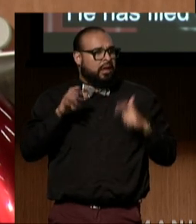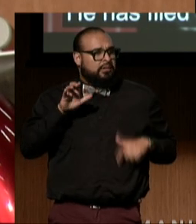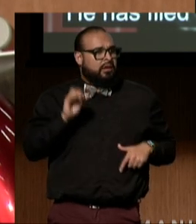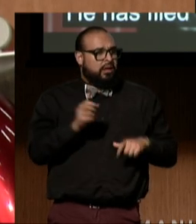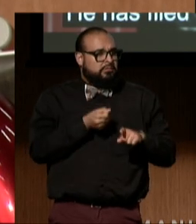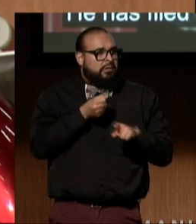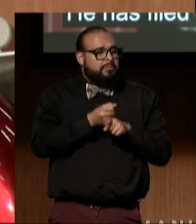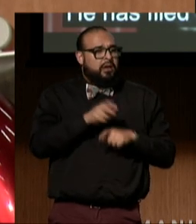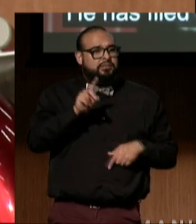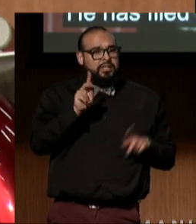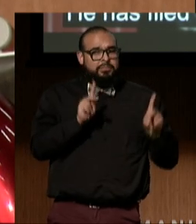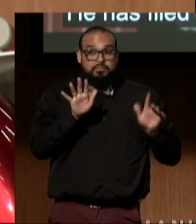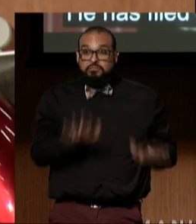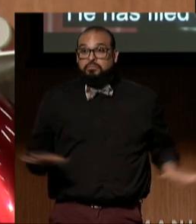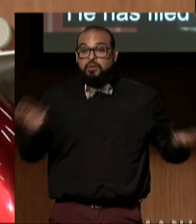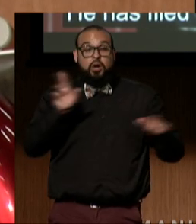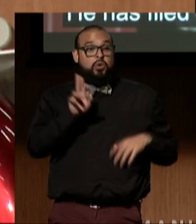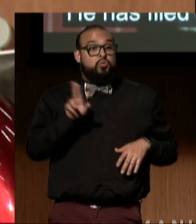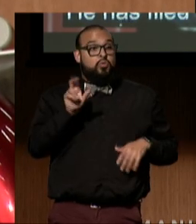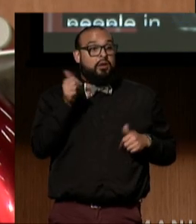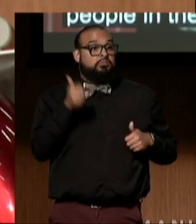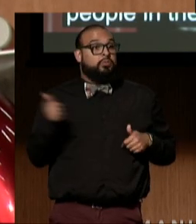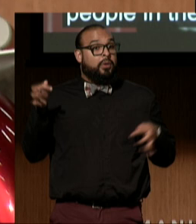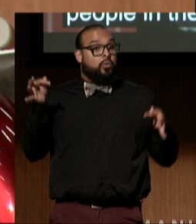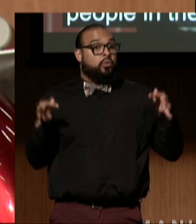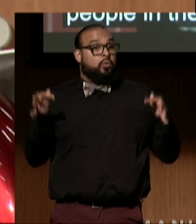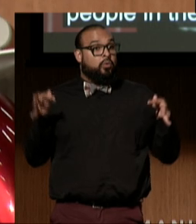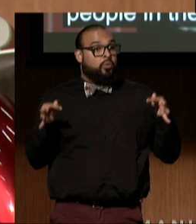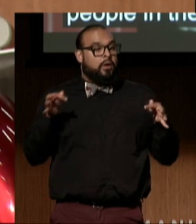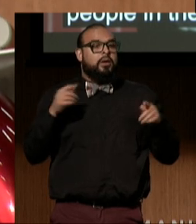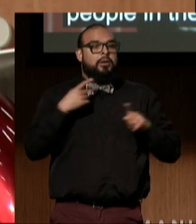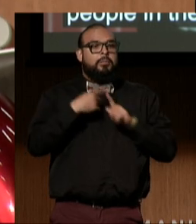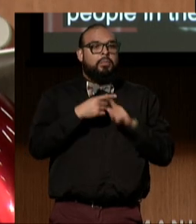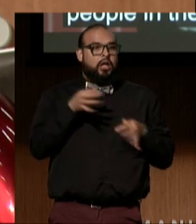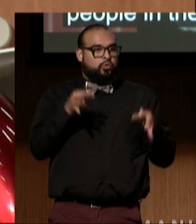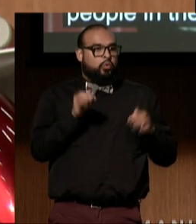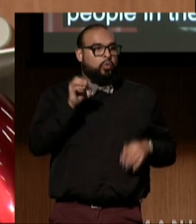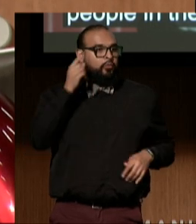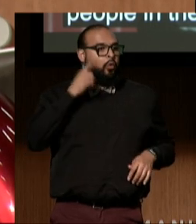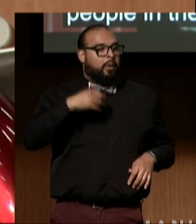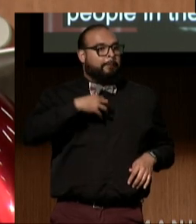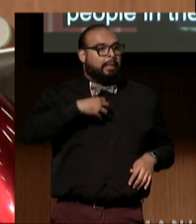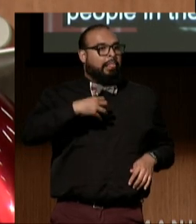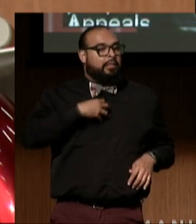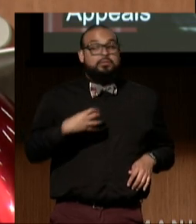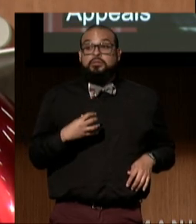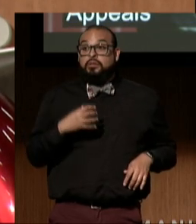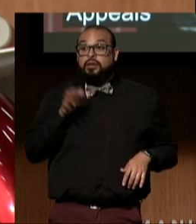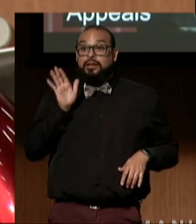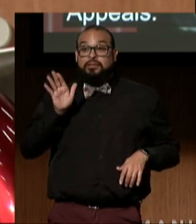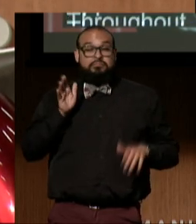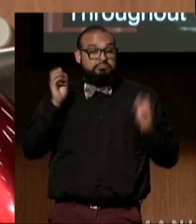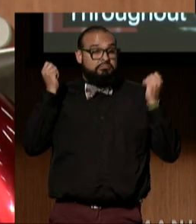in the U.S. Supreme Court and the Court of Appeals. Throughout his many projects with DREDF,